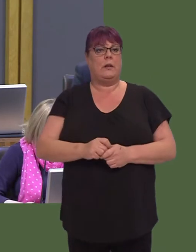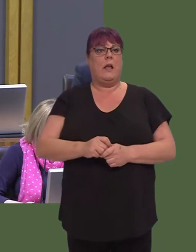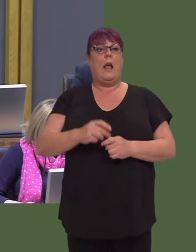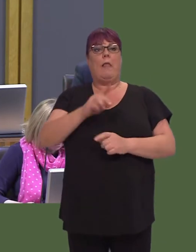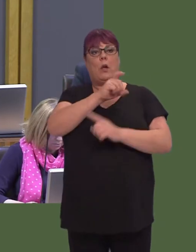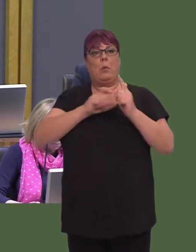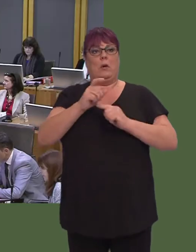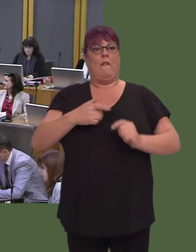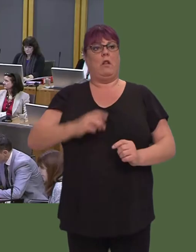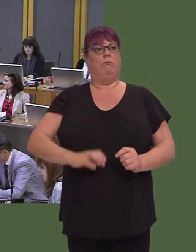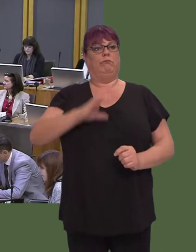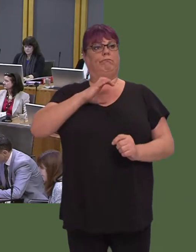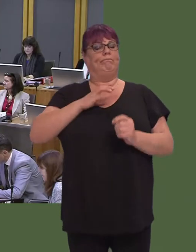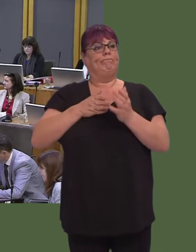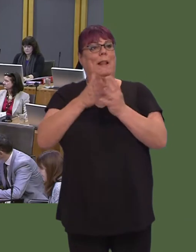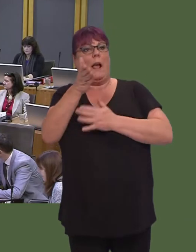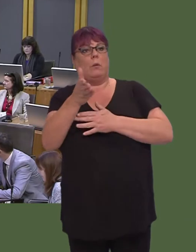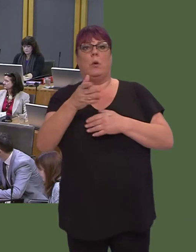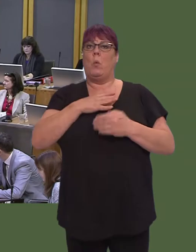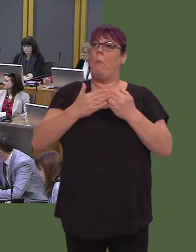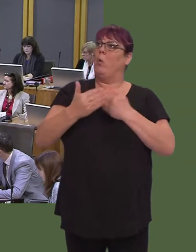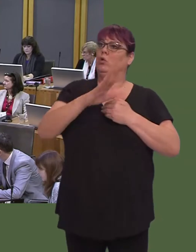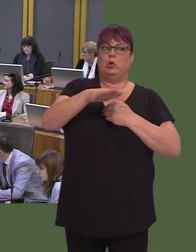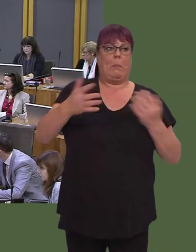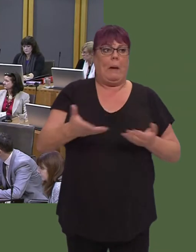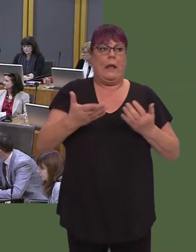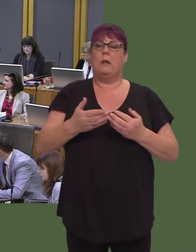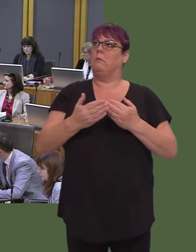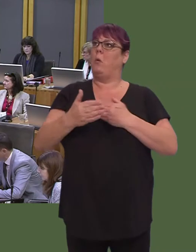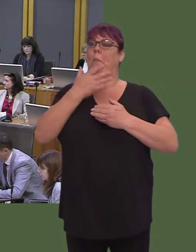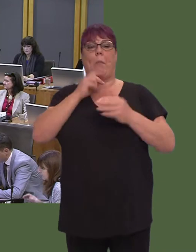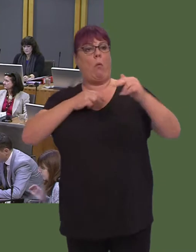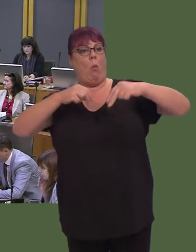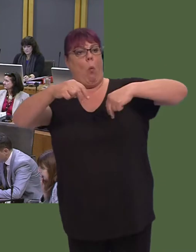If we want more children playing, more elderly people feeling at ease in walking around their